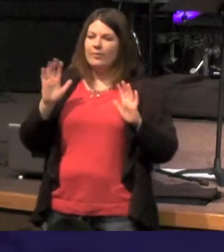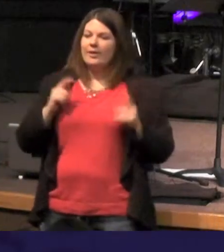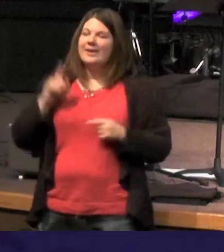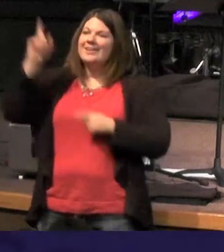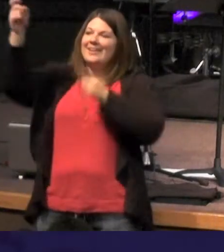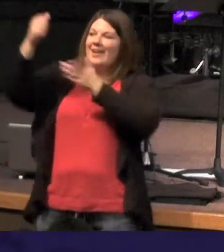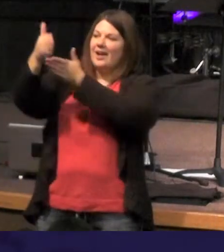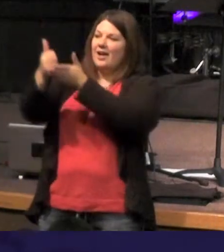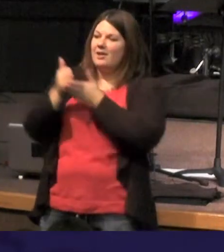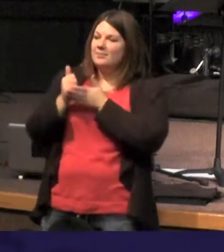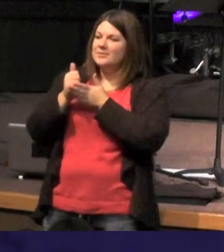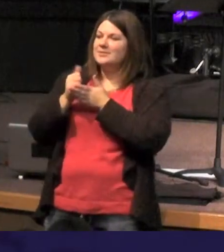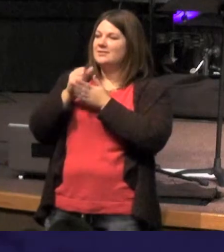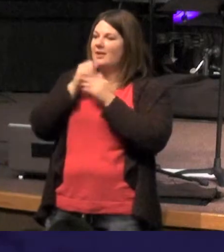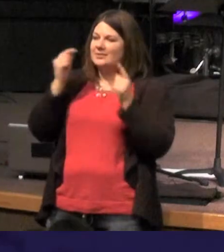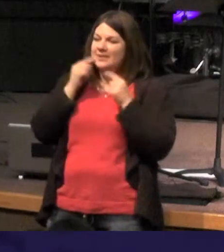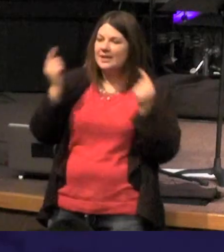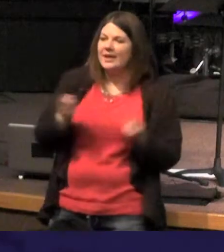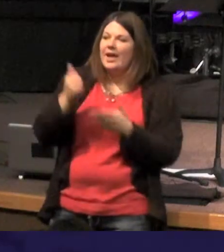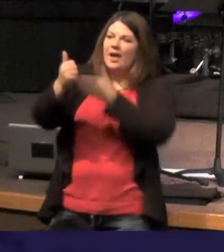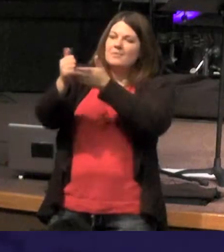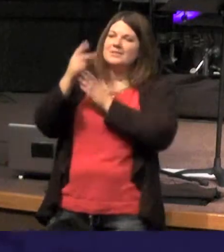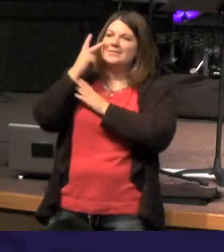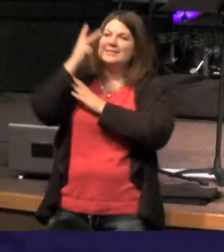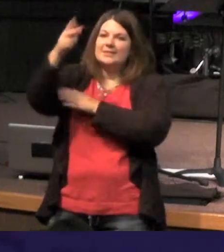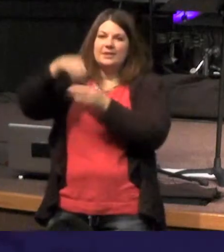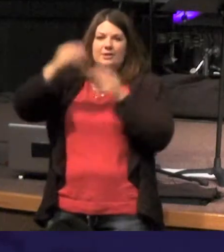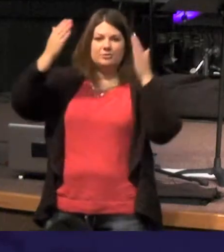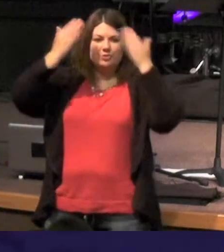helps us see in a dark world and with Jesus